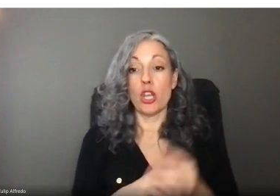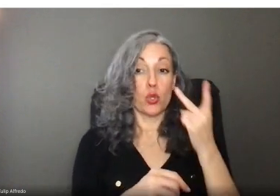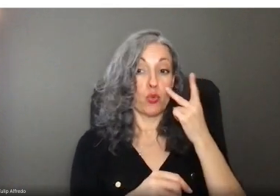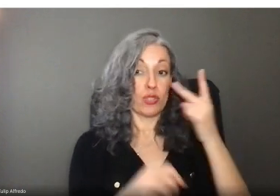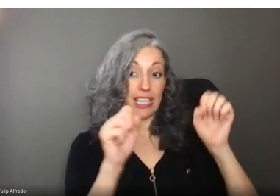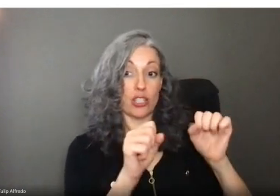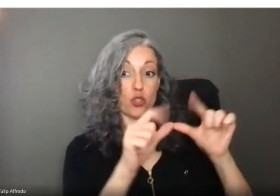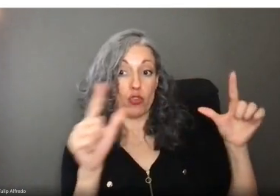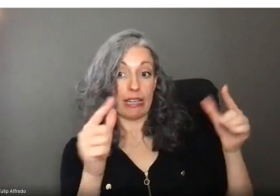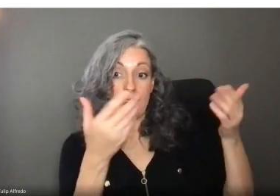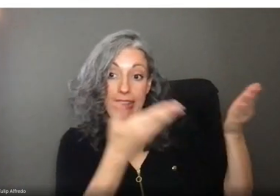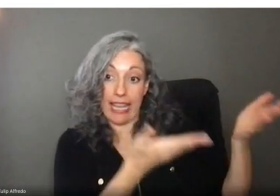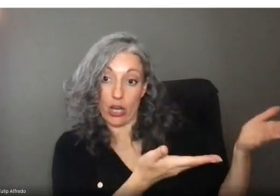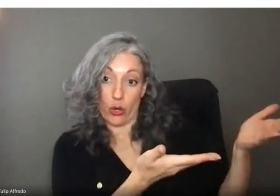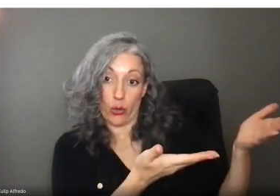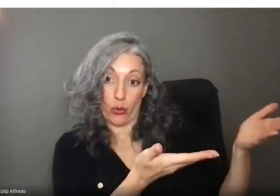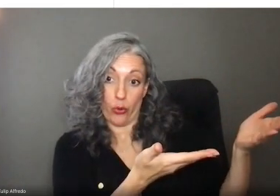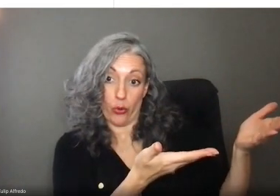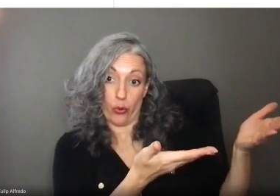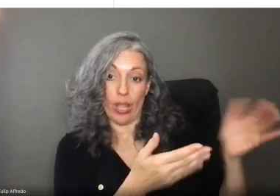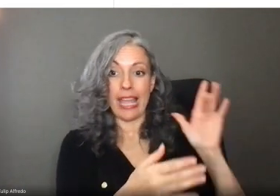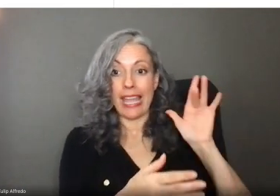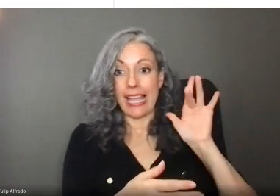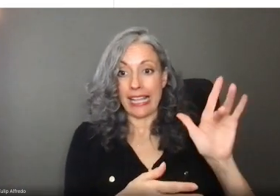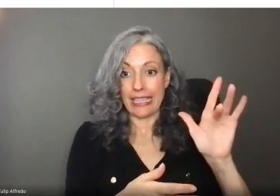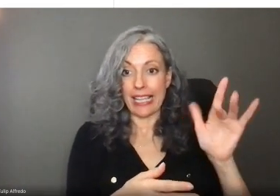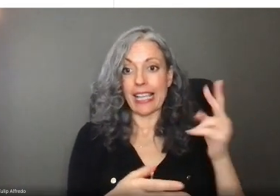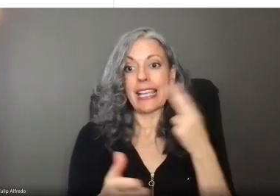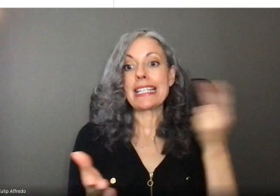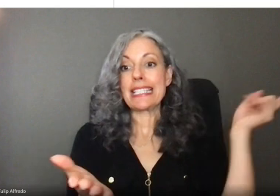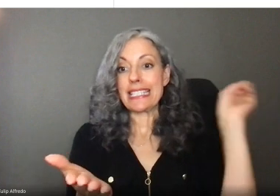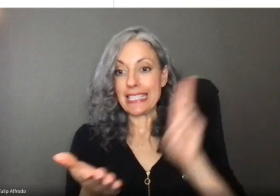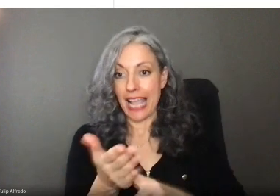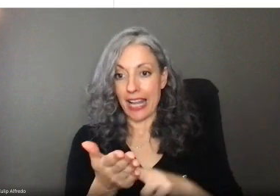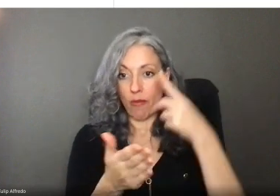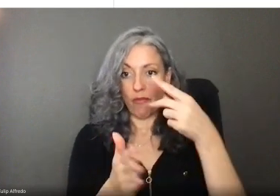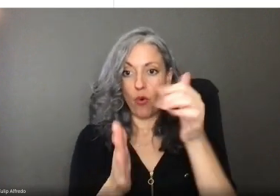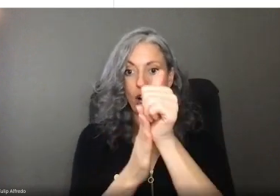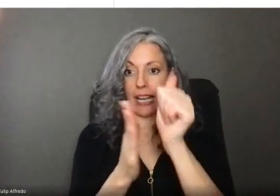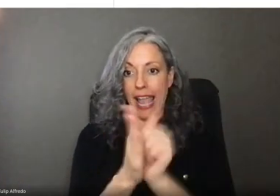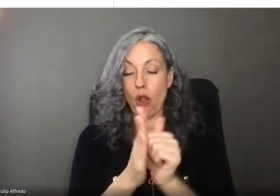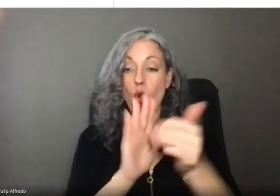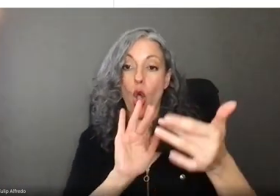and you'll see a screen that looks like this. Click on sign up for an online account.